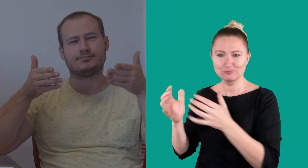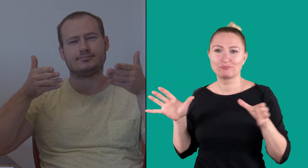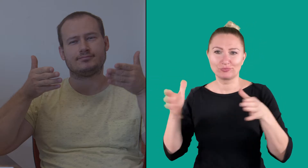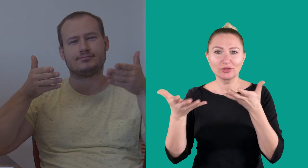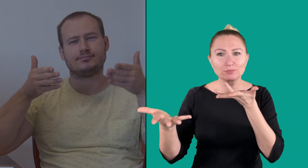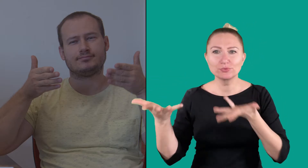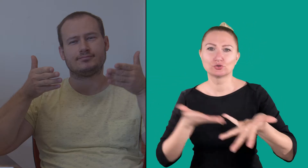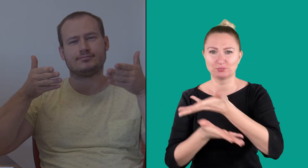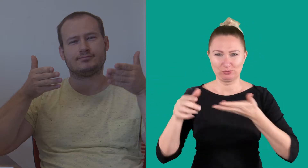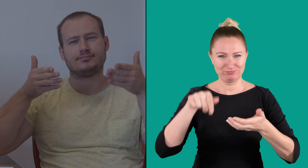for a meeting, and together